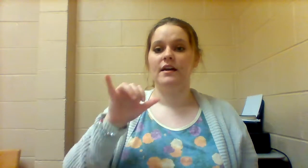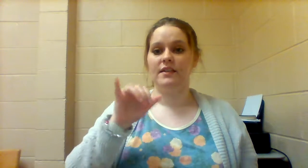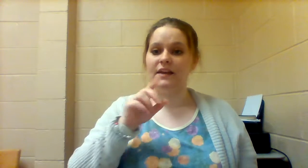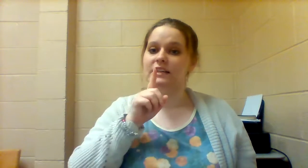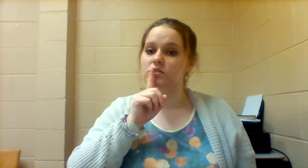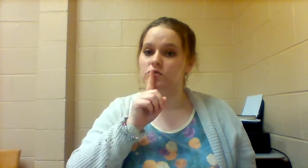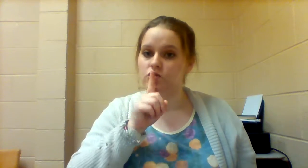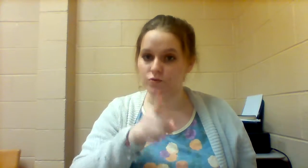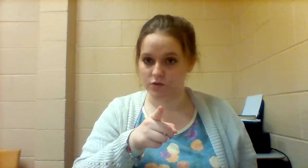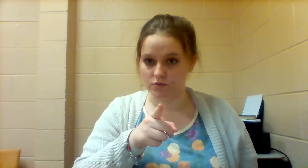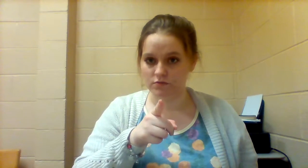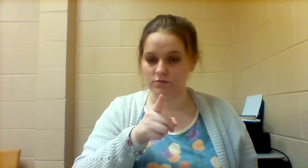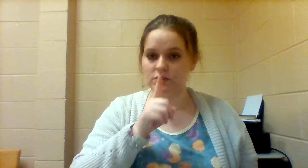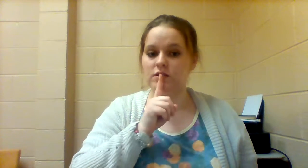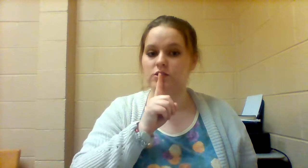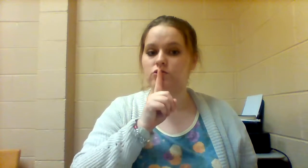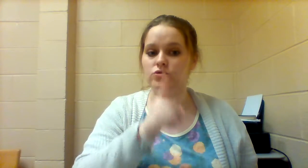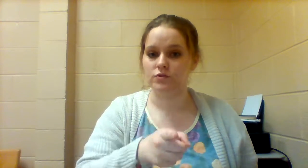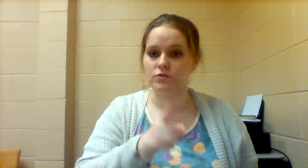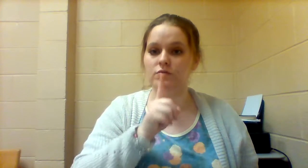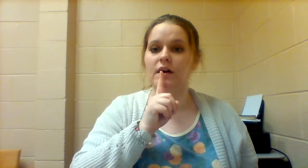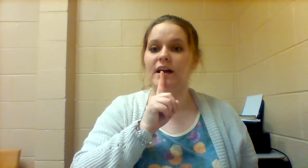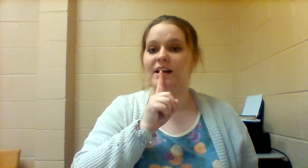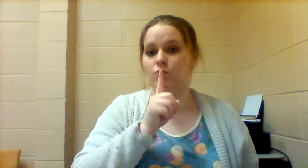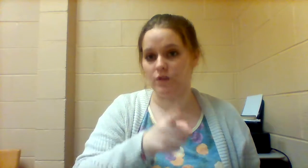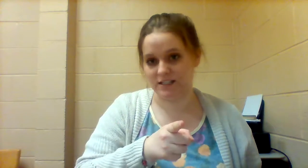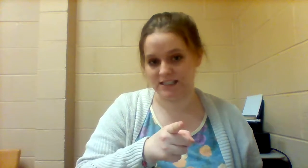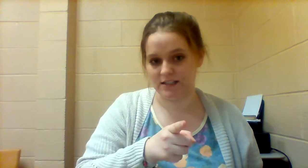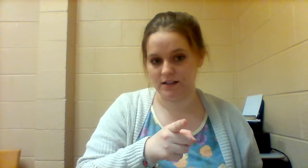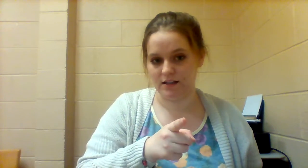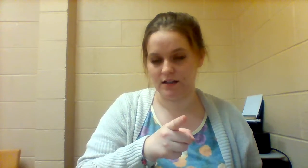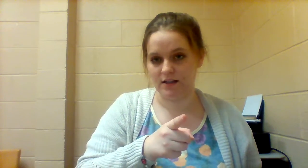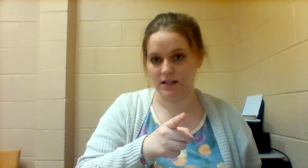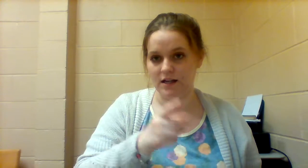THAT'S TRUE and this is TRUE and REALLY